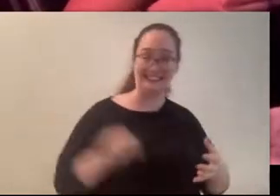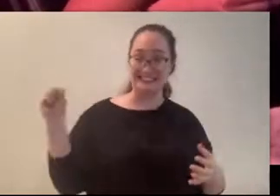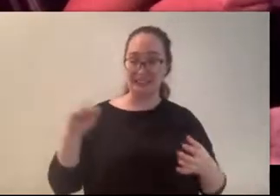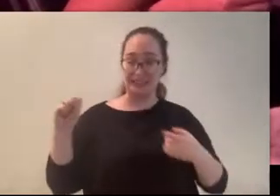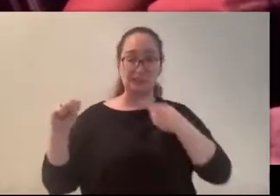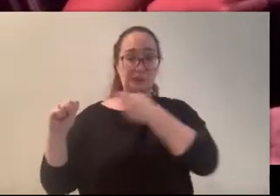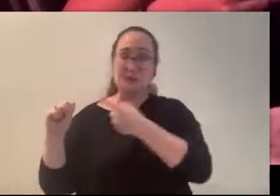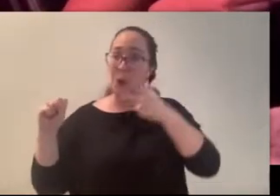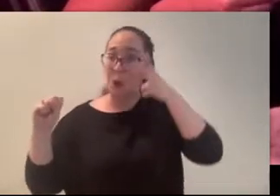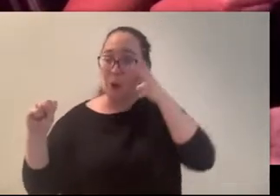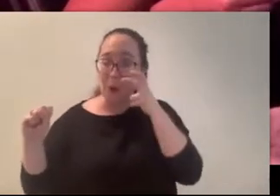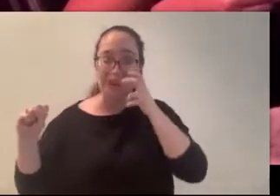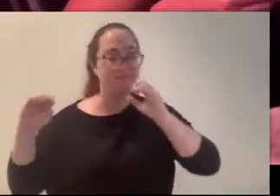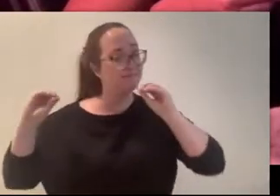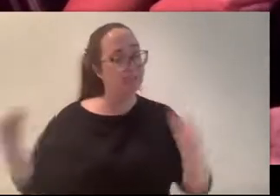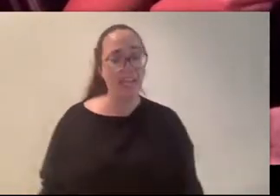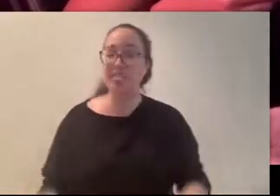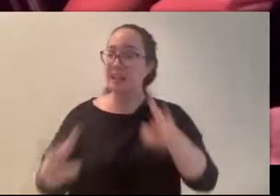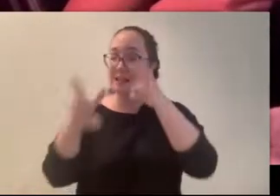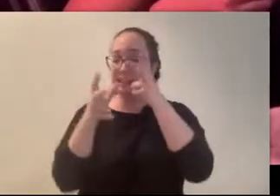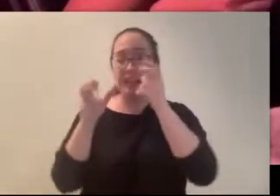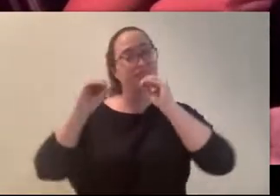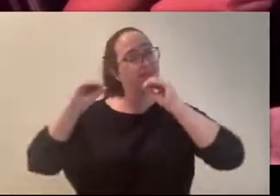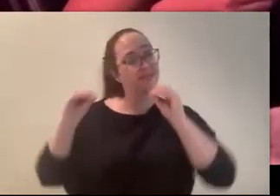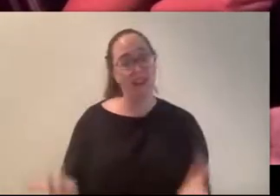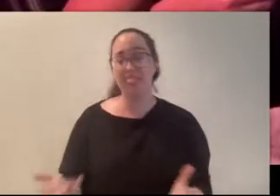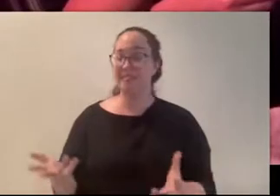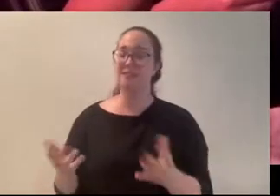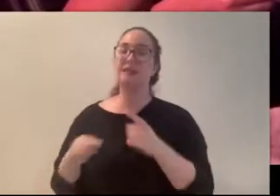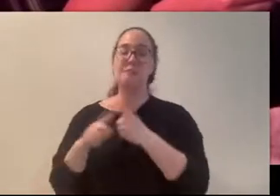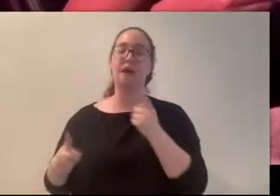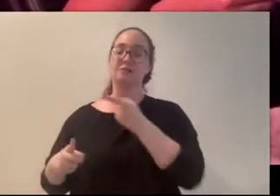anything that night, but she believes that I did. She believes that I